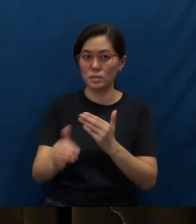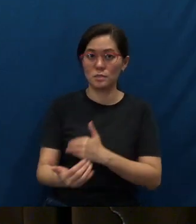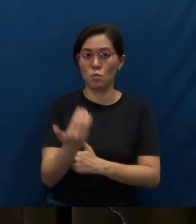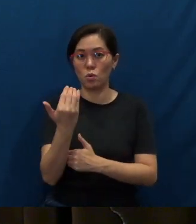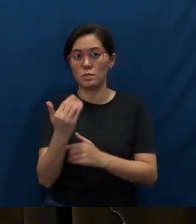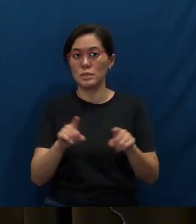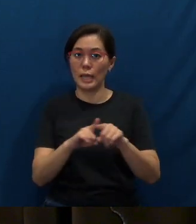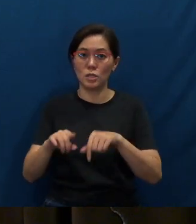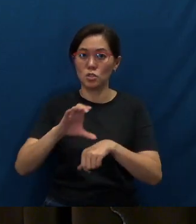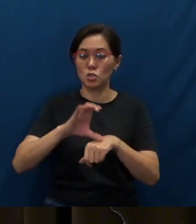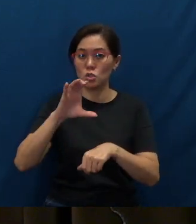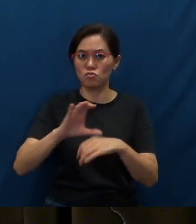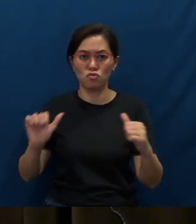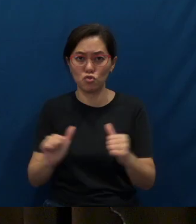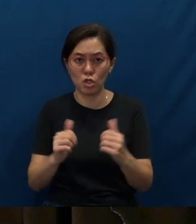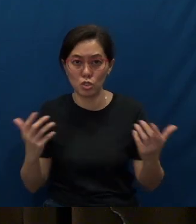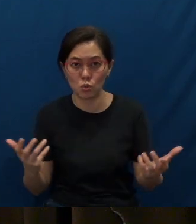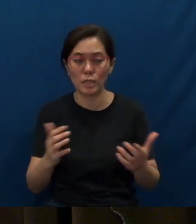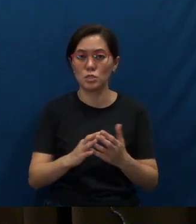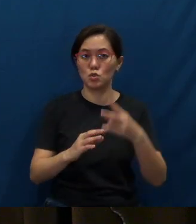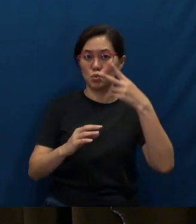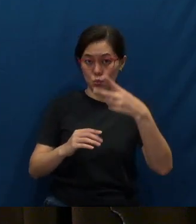as a church, a challenge that is in two parts.